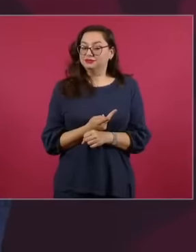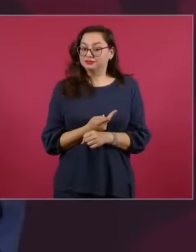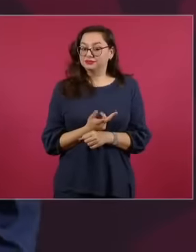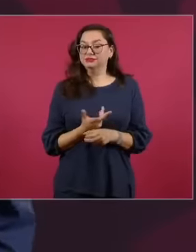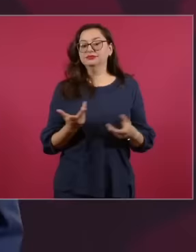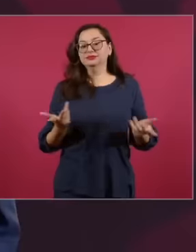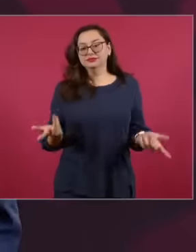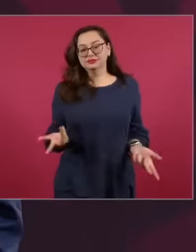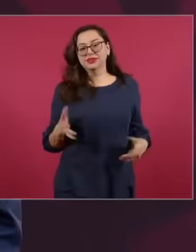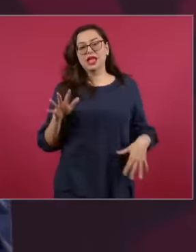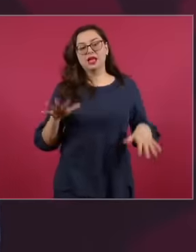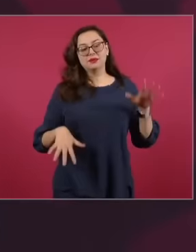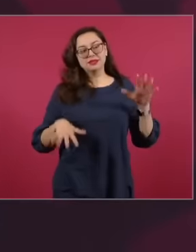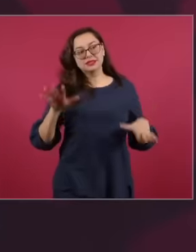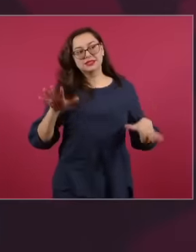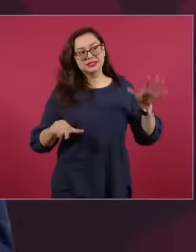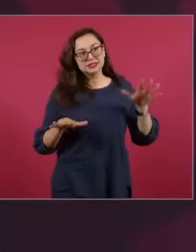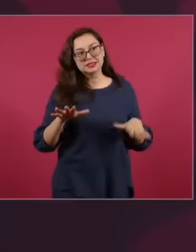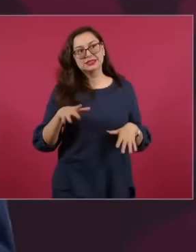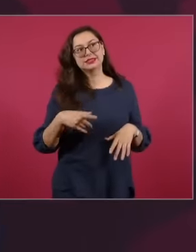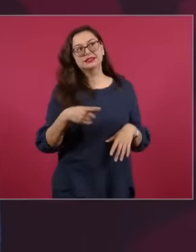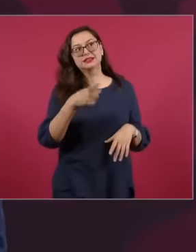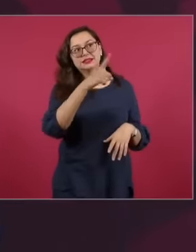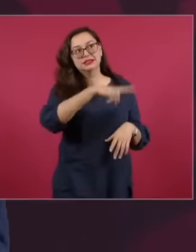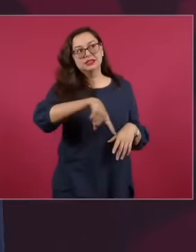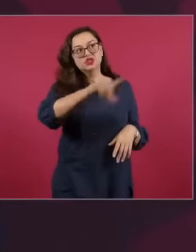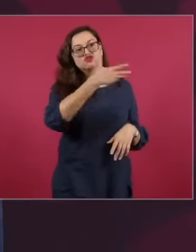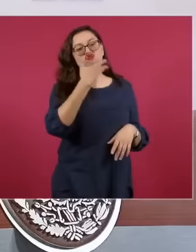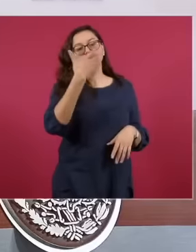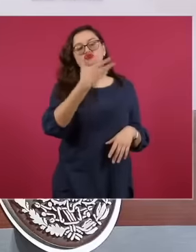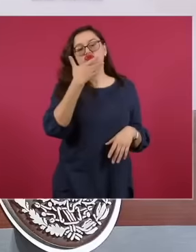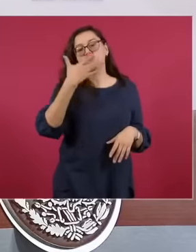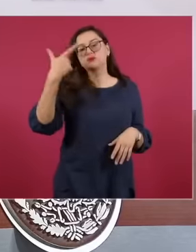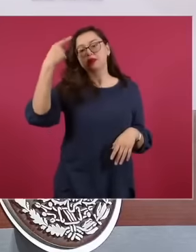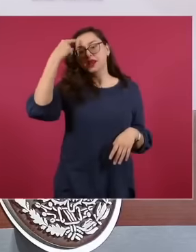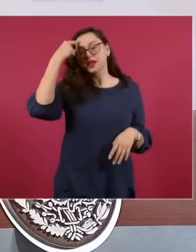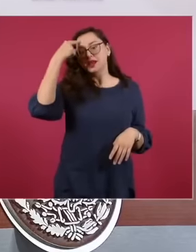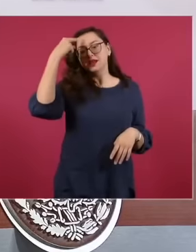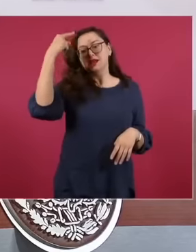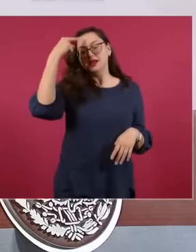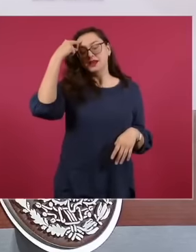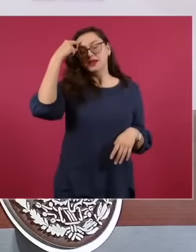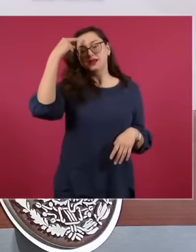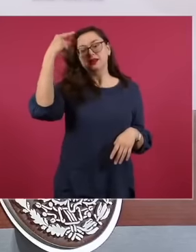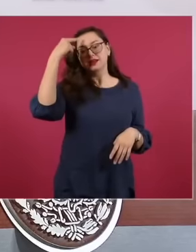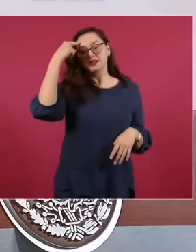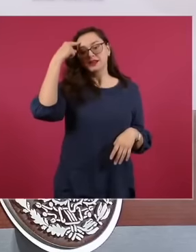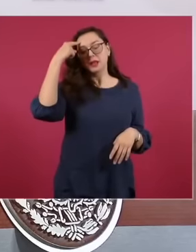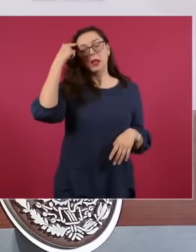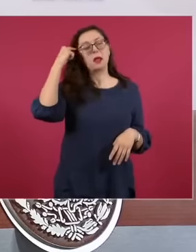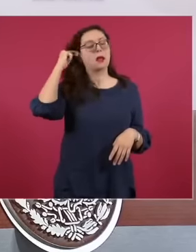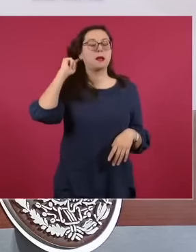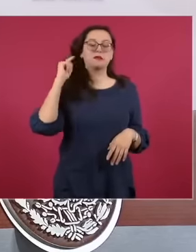Mania, the custom that comes from